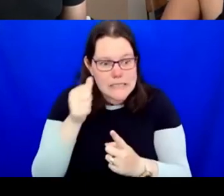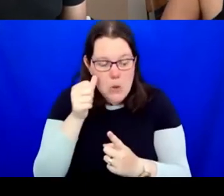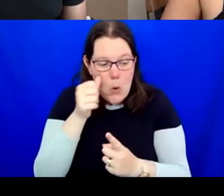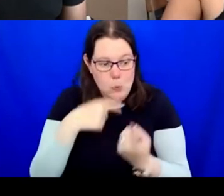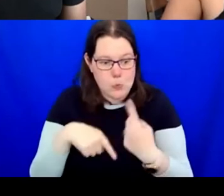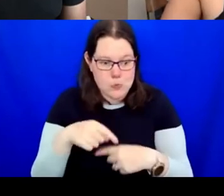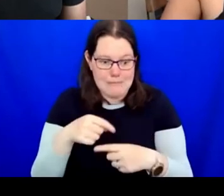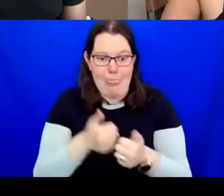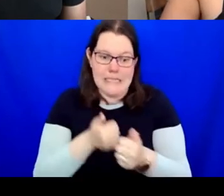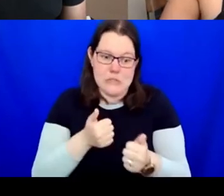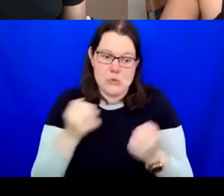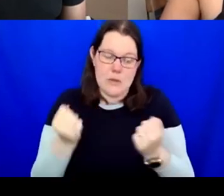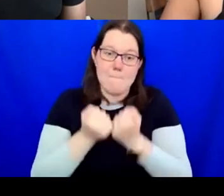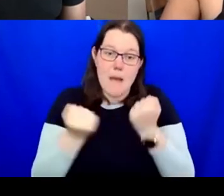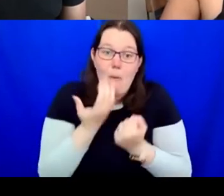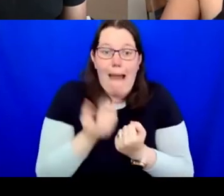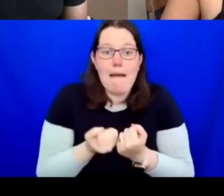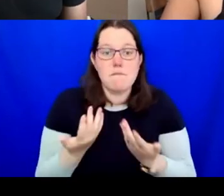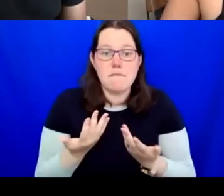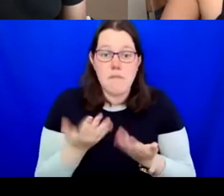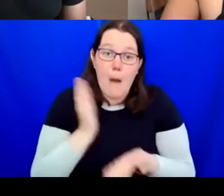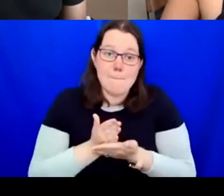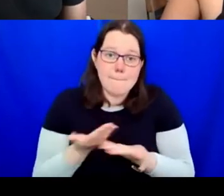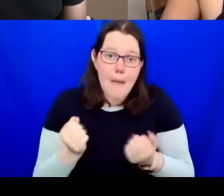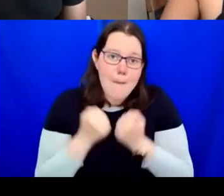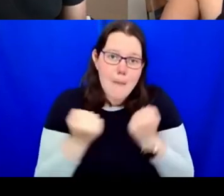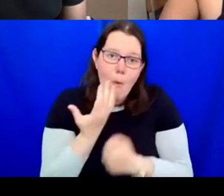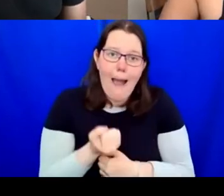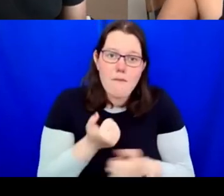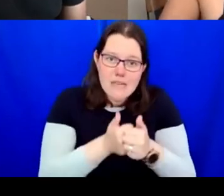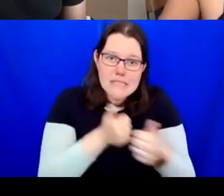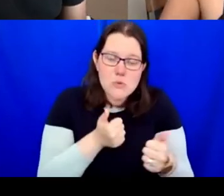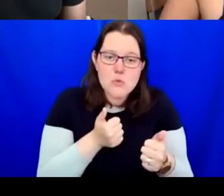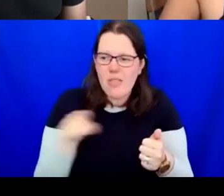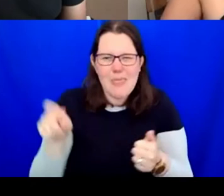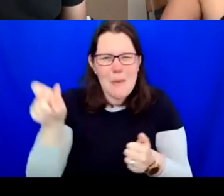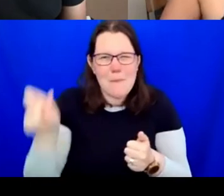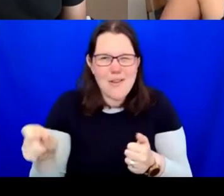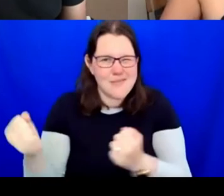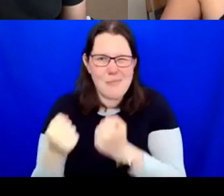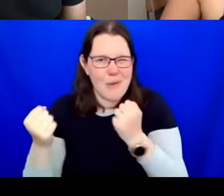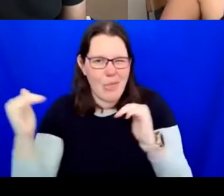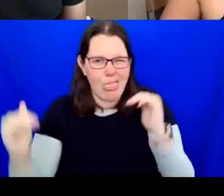because we do, in terms of the institution, especially with external collaborators. This is a